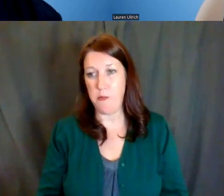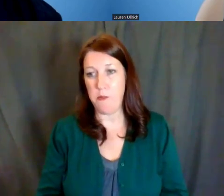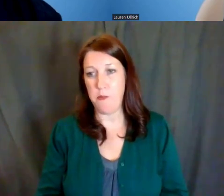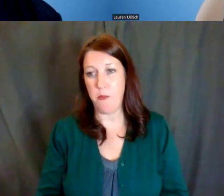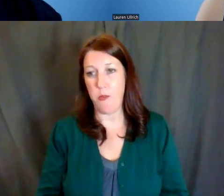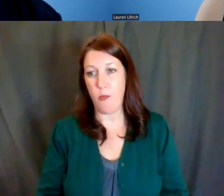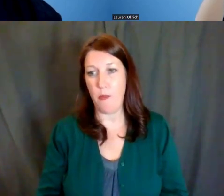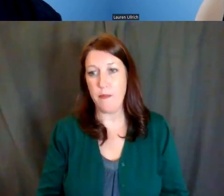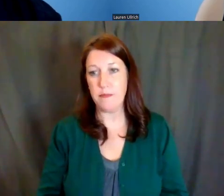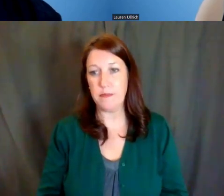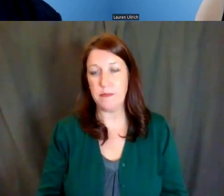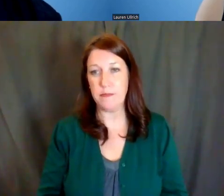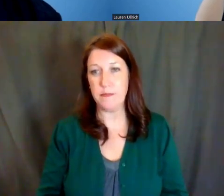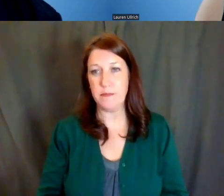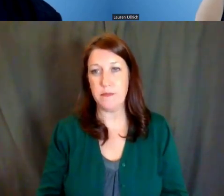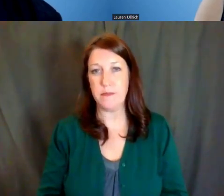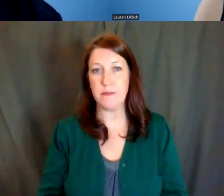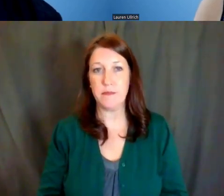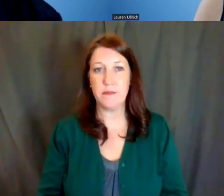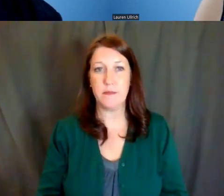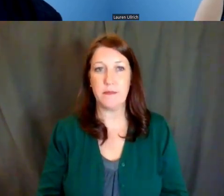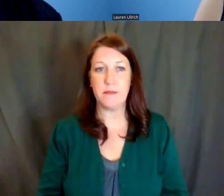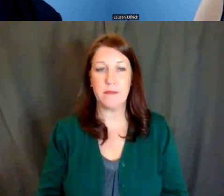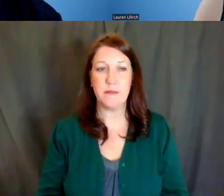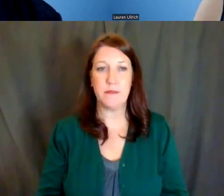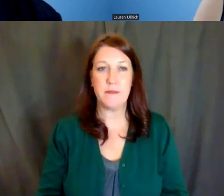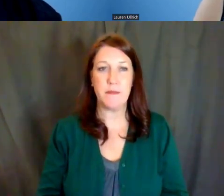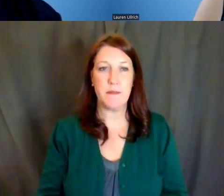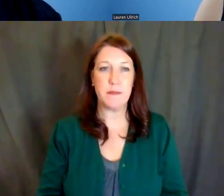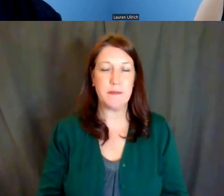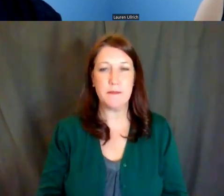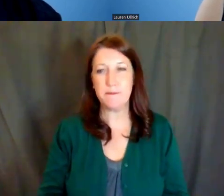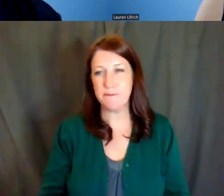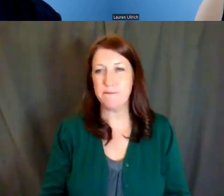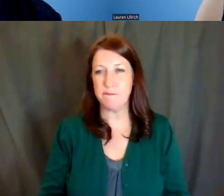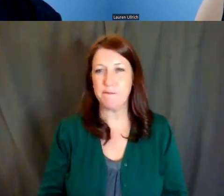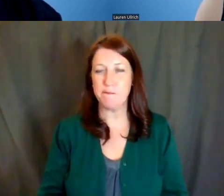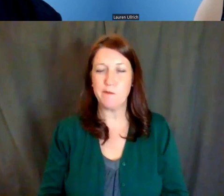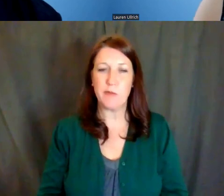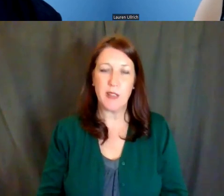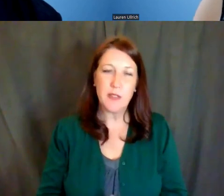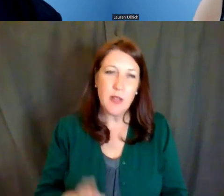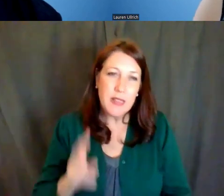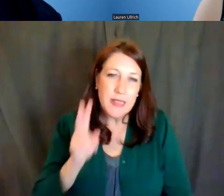Dr. Lauren Ullrich: Exactly. Let's see, there's, Lisa,